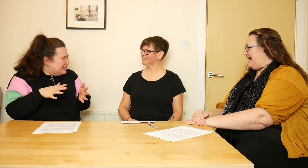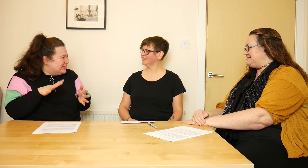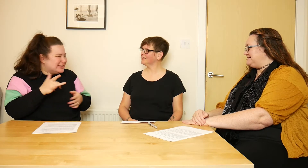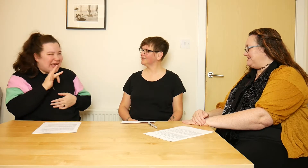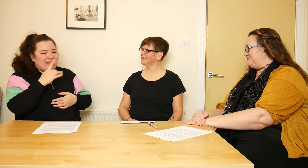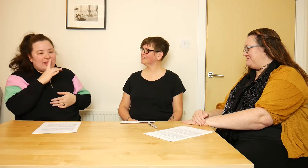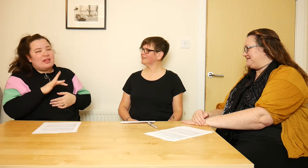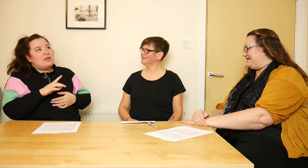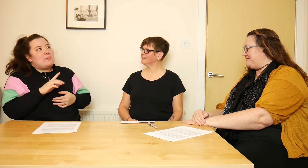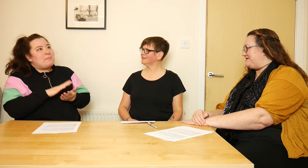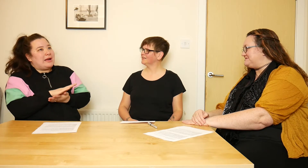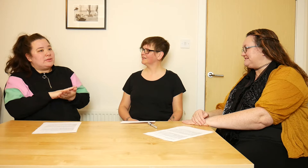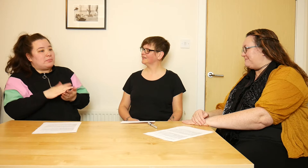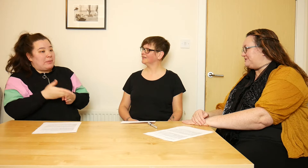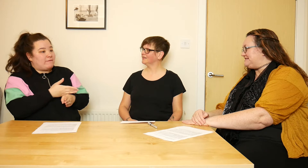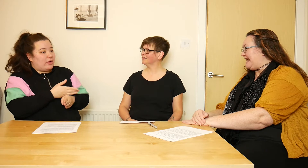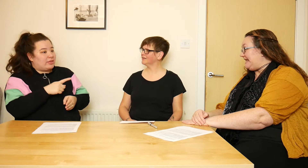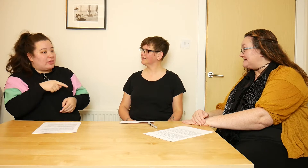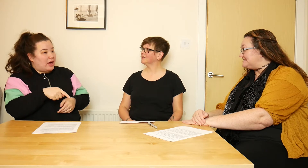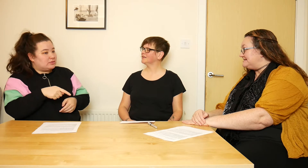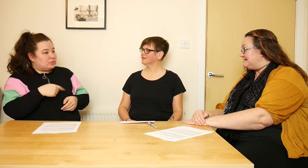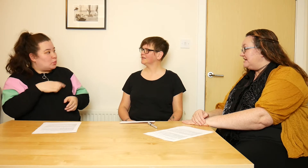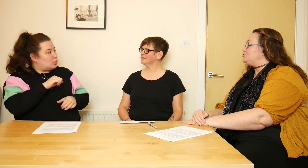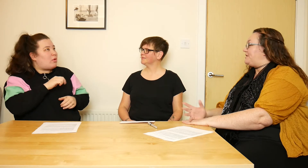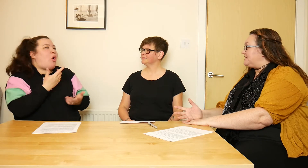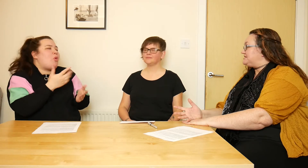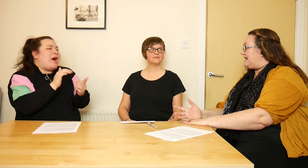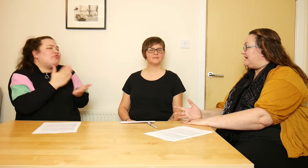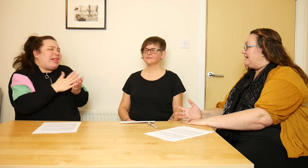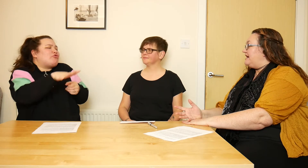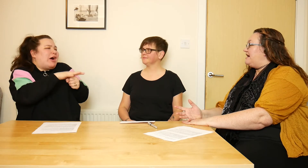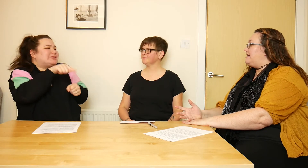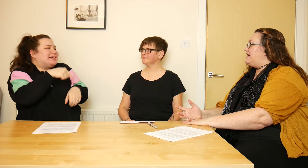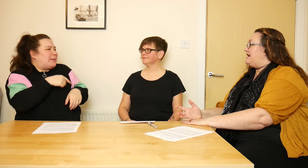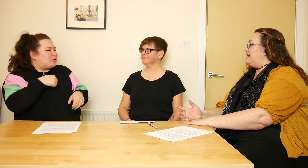I started learning BSL when I was about ten. So prior to that...